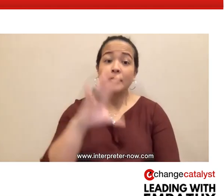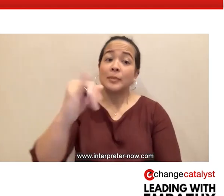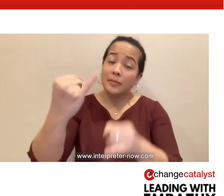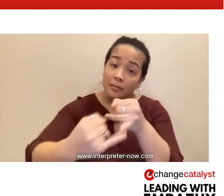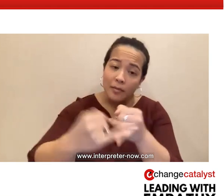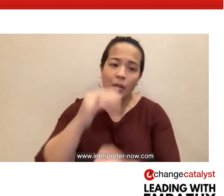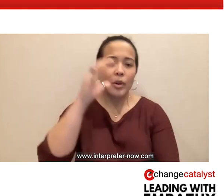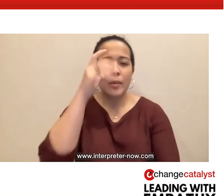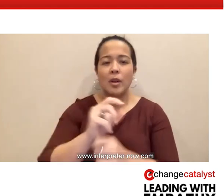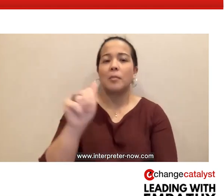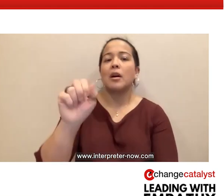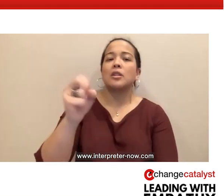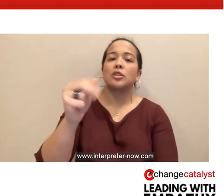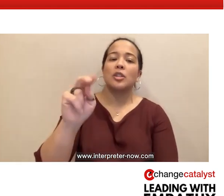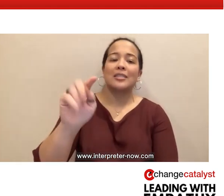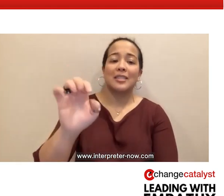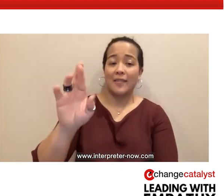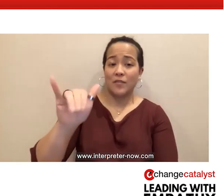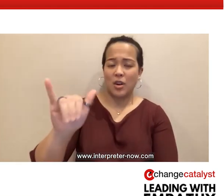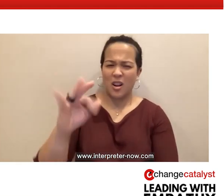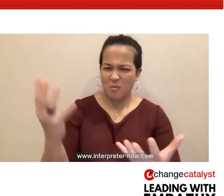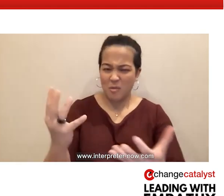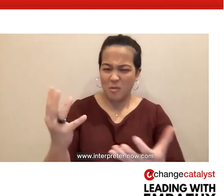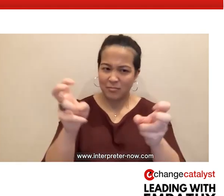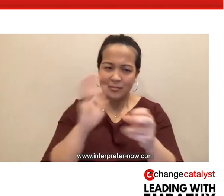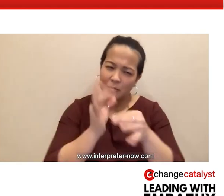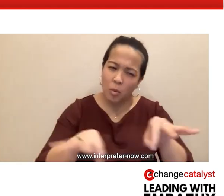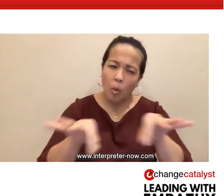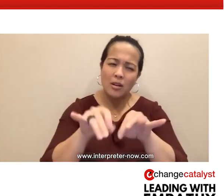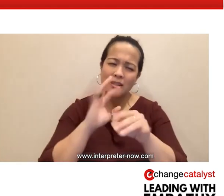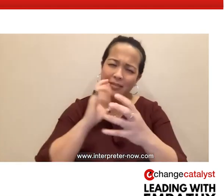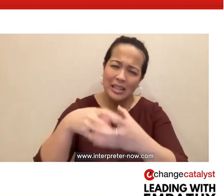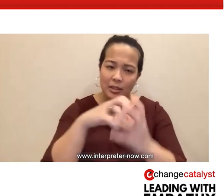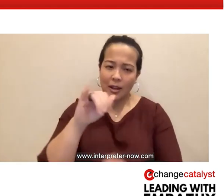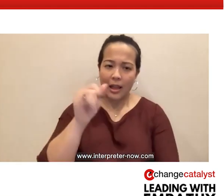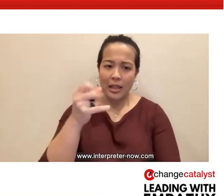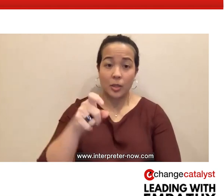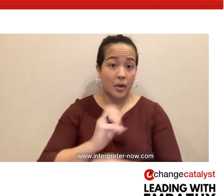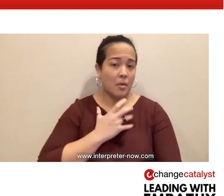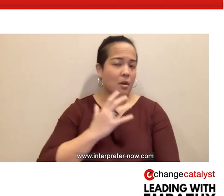So lastly, we'll hear from Ashantè Fray on the importance of intersectional allyship,